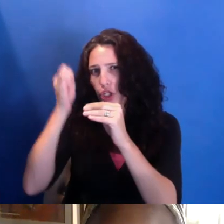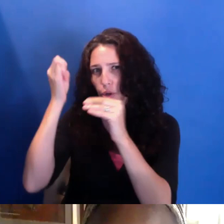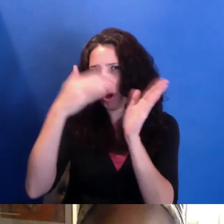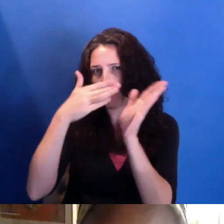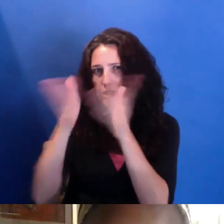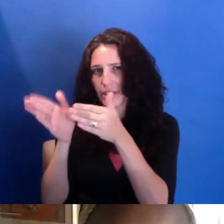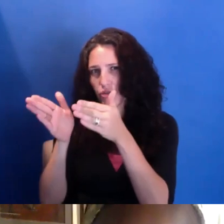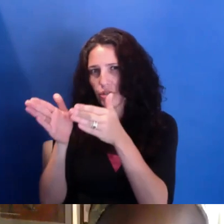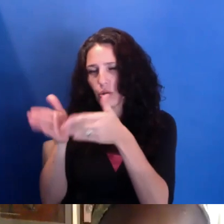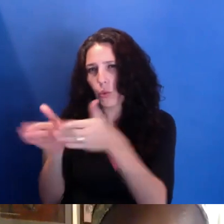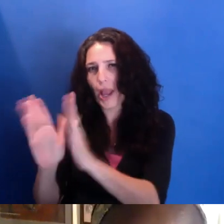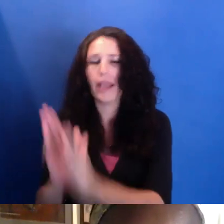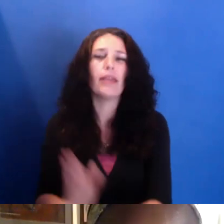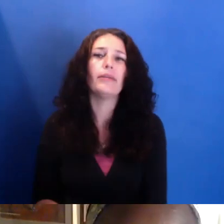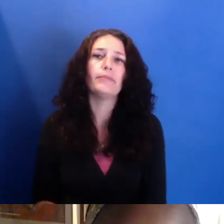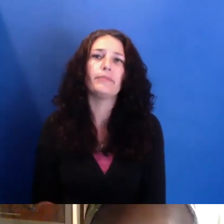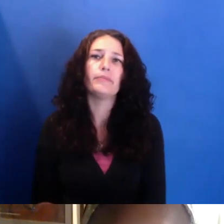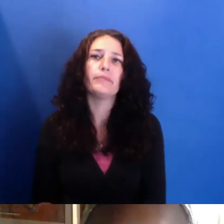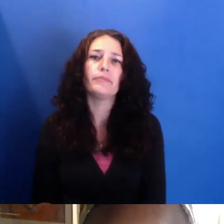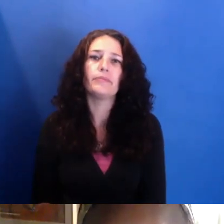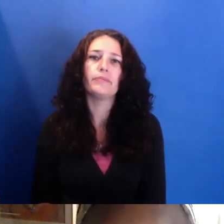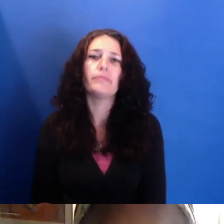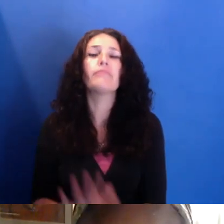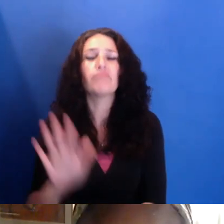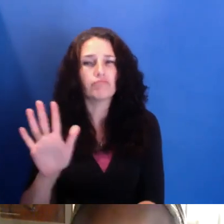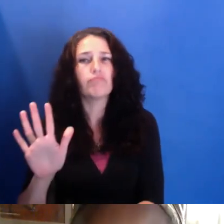Well, firstly, let me make it clear. My-- my-- the class that I had with Louis was--